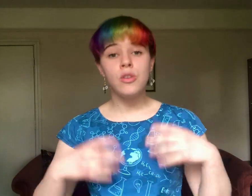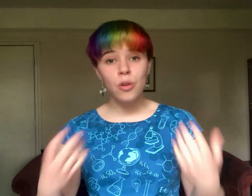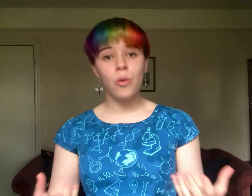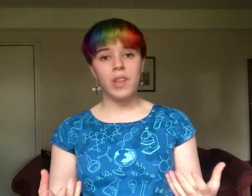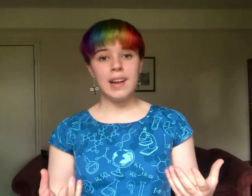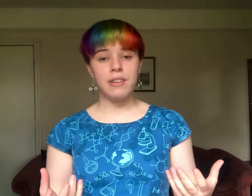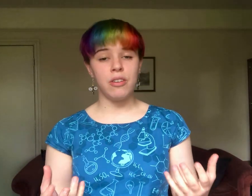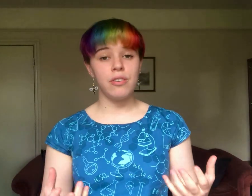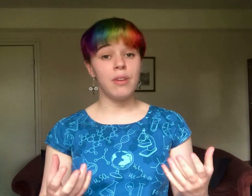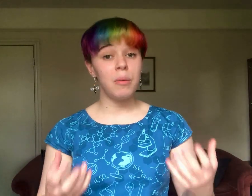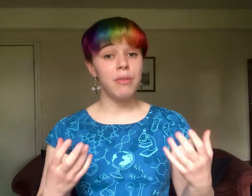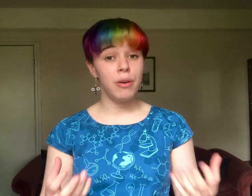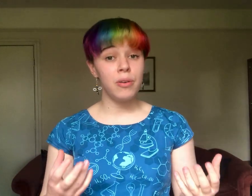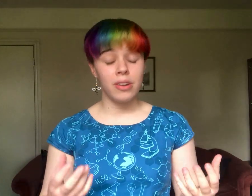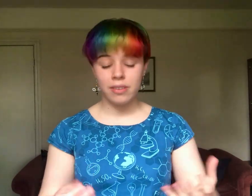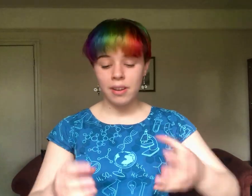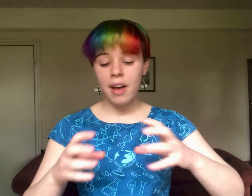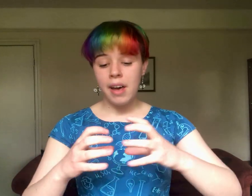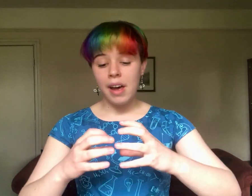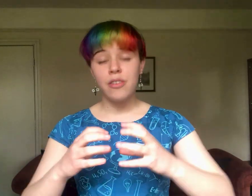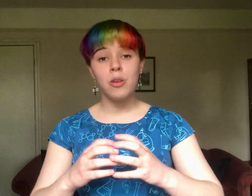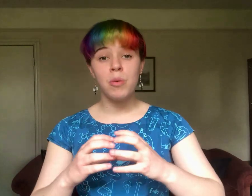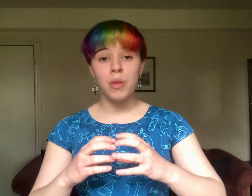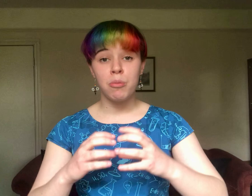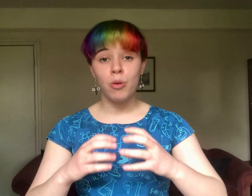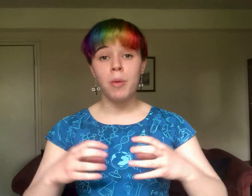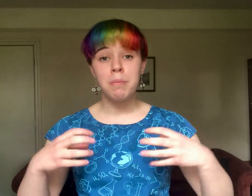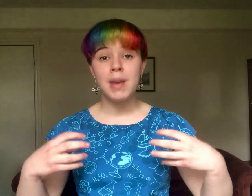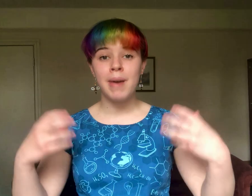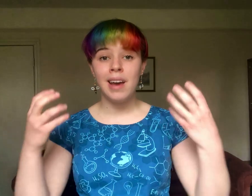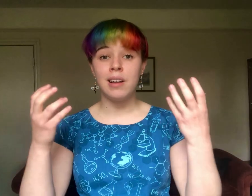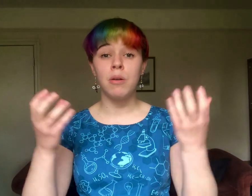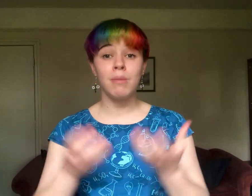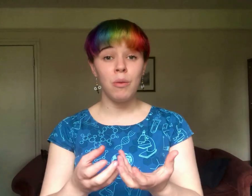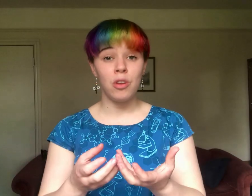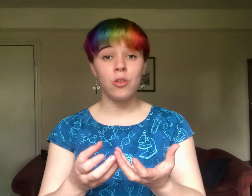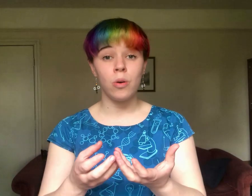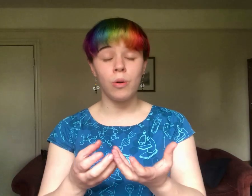not all the electrons are very well focused and some of them form a beam halo around this core.